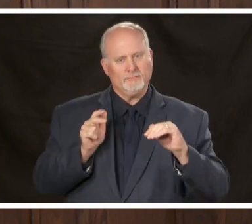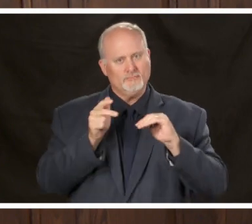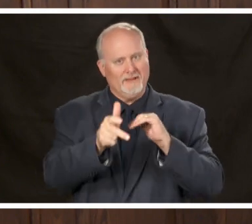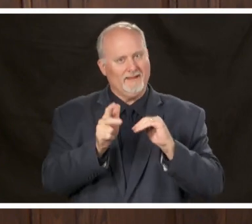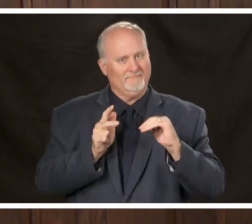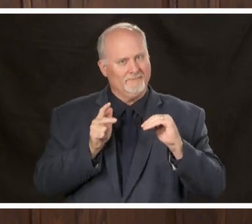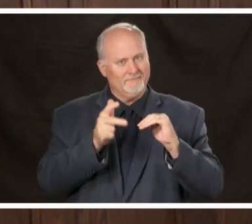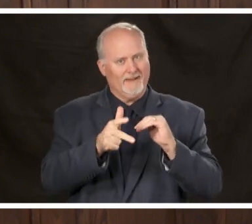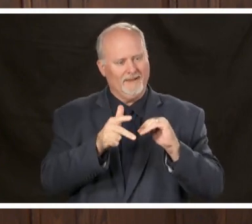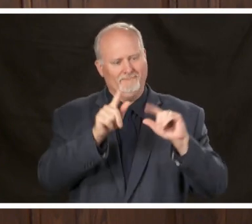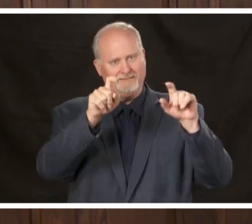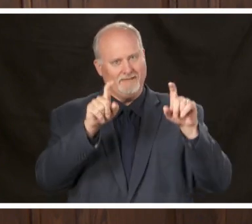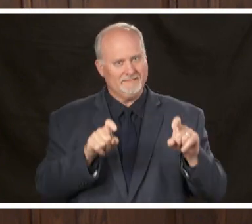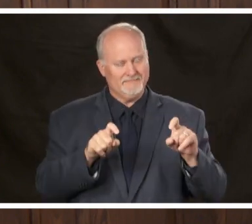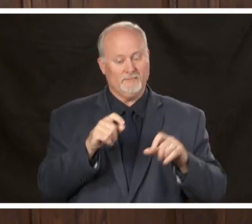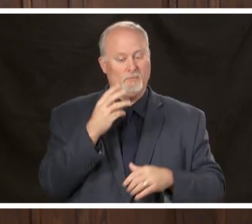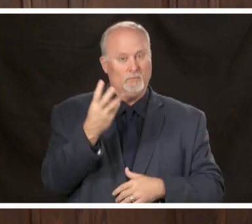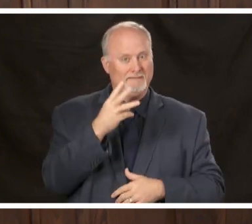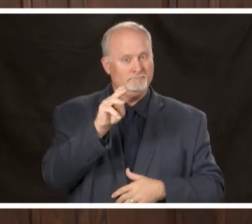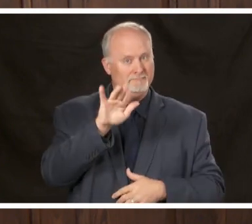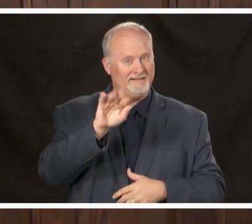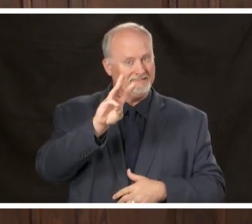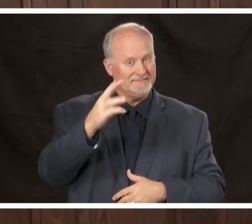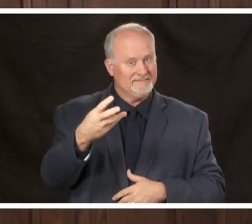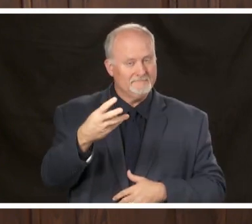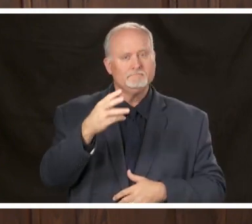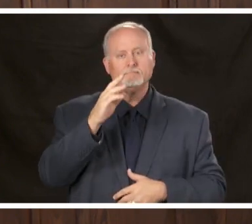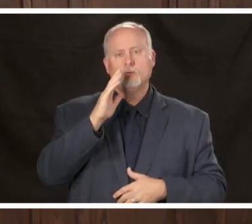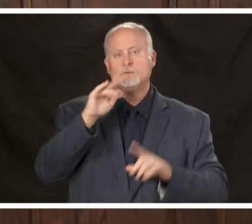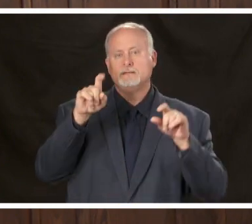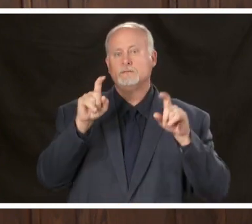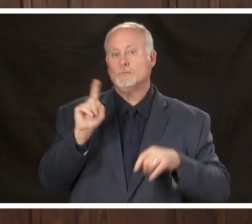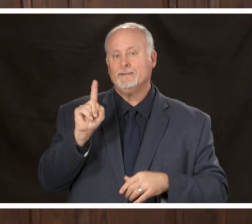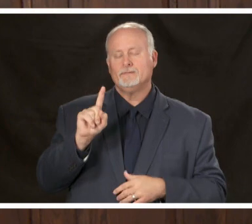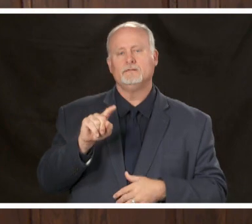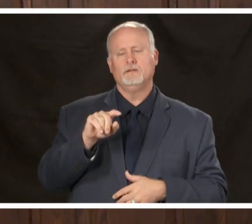week on Wednesday May 6th there will be testing at Western Health Center in